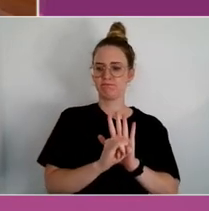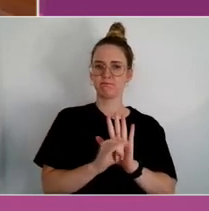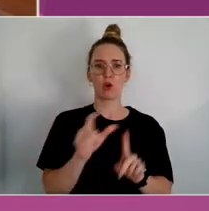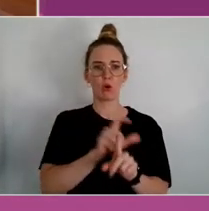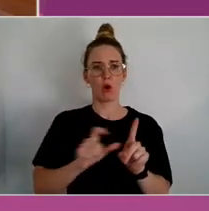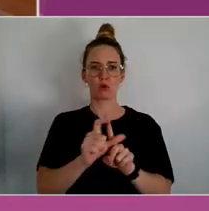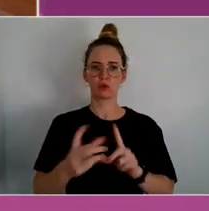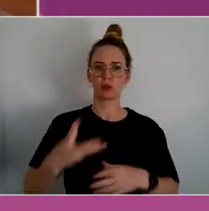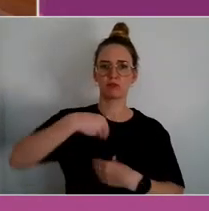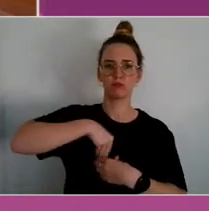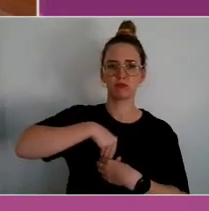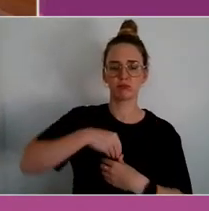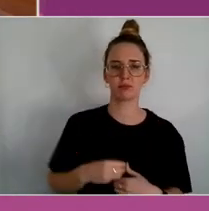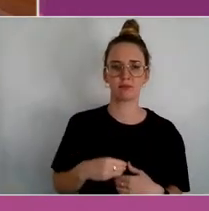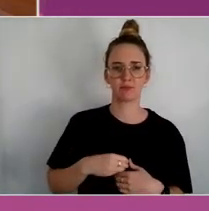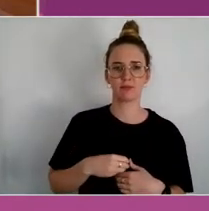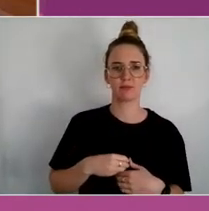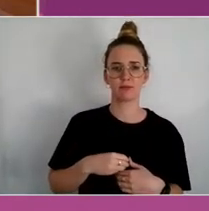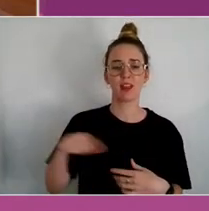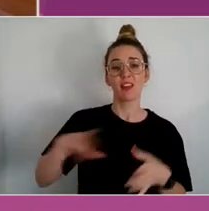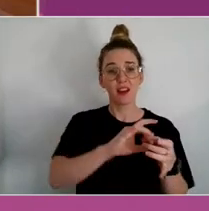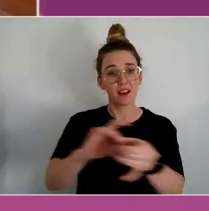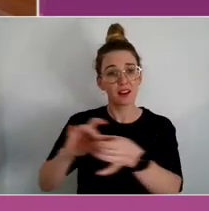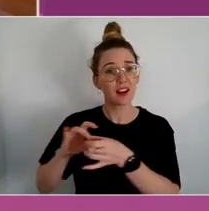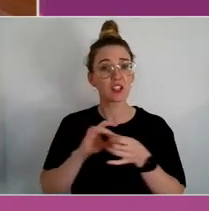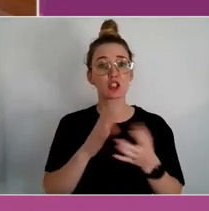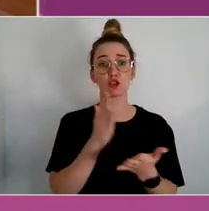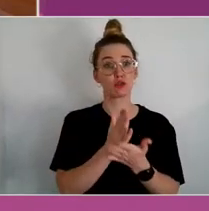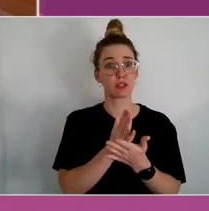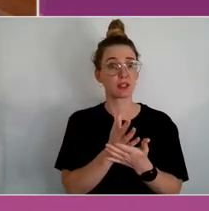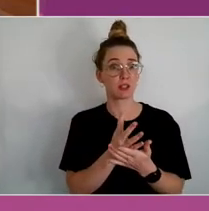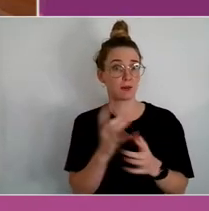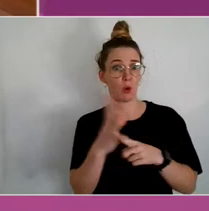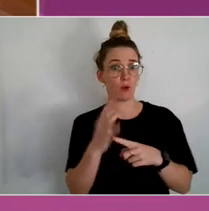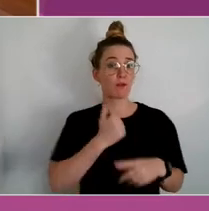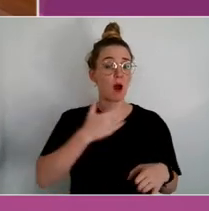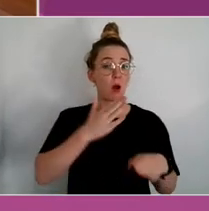And that connection is also a big part of my work at Lowitja Institute.